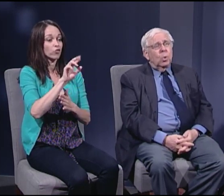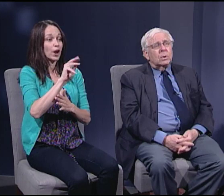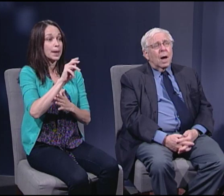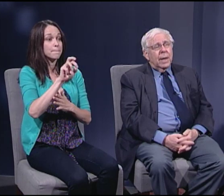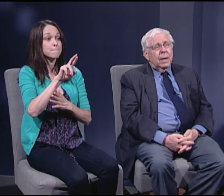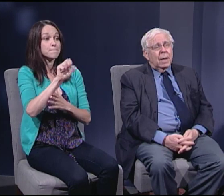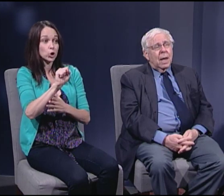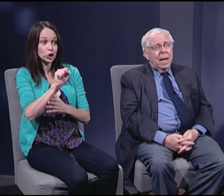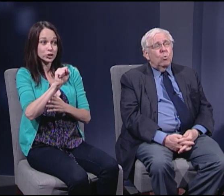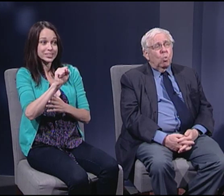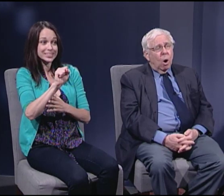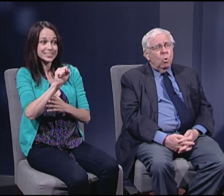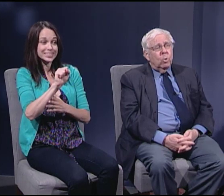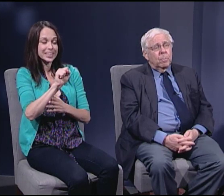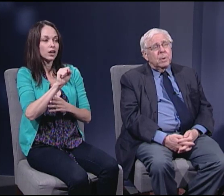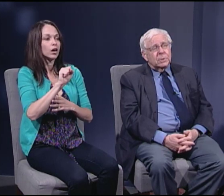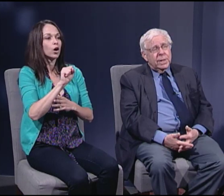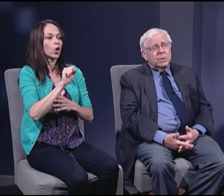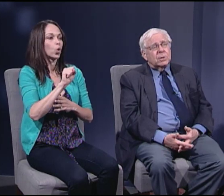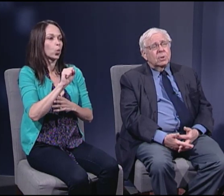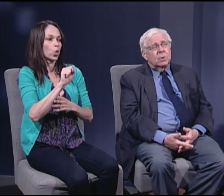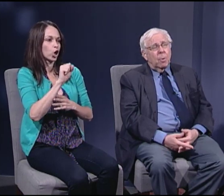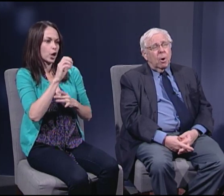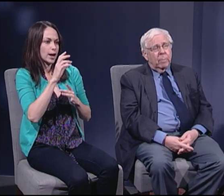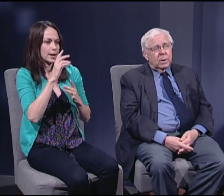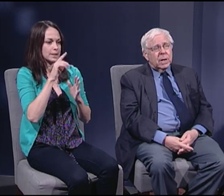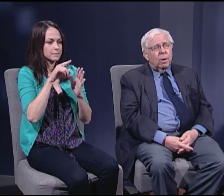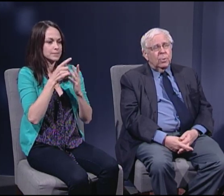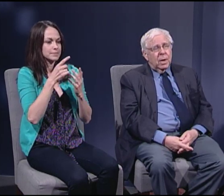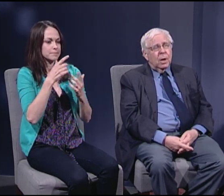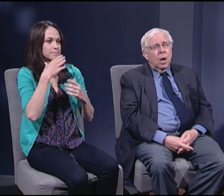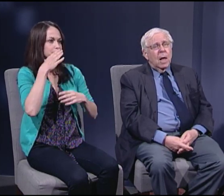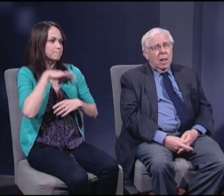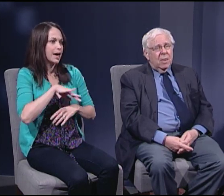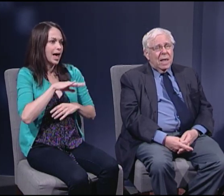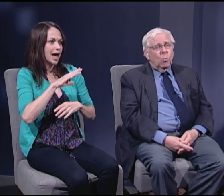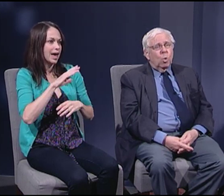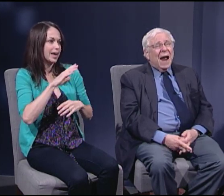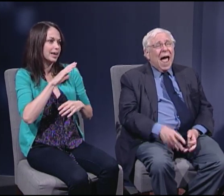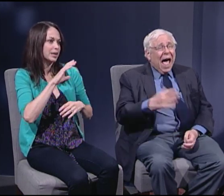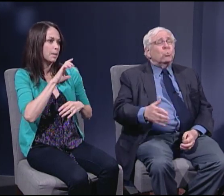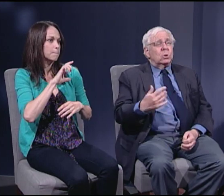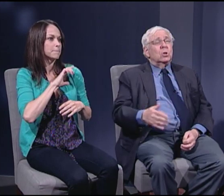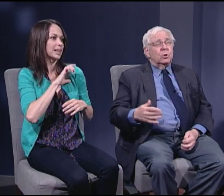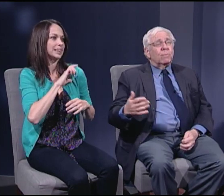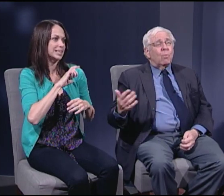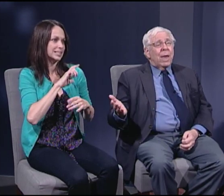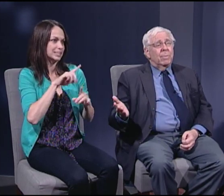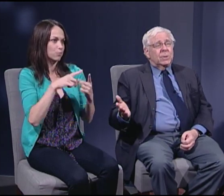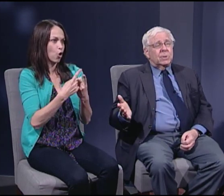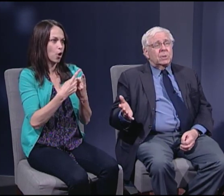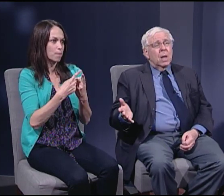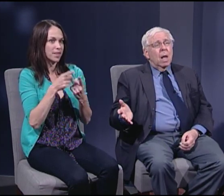like a rouge police department. I don't think they were out to frame us.